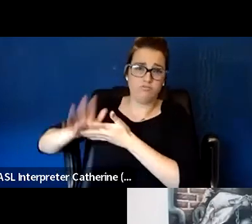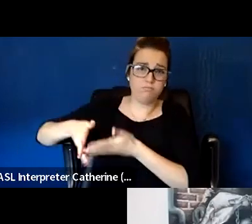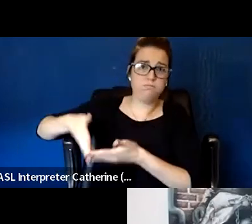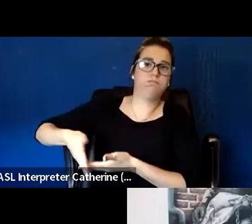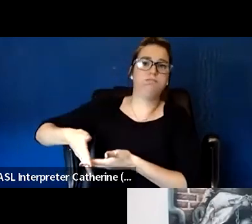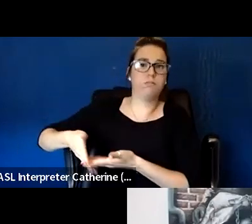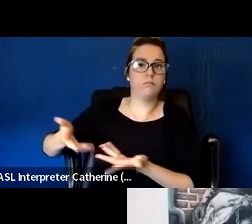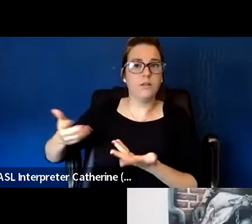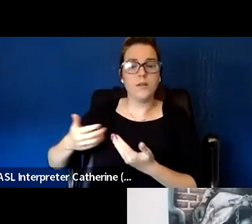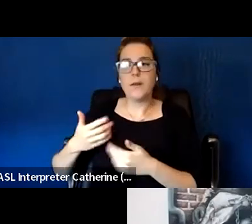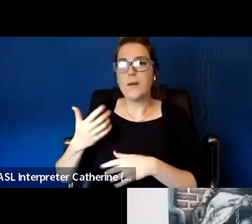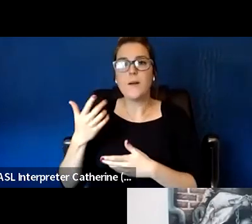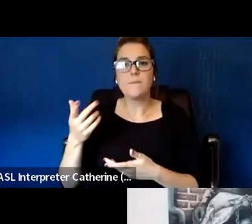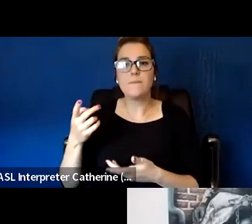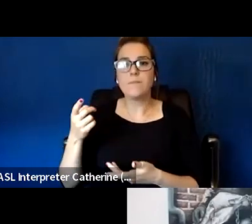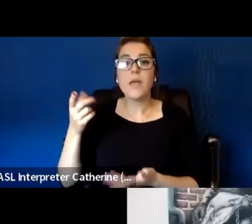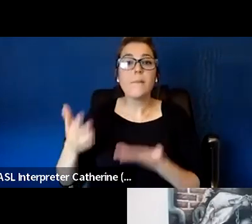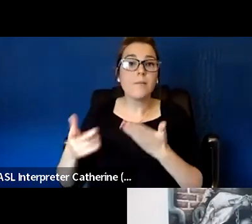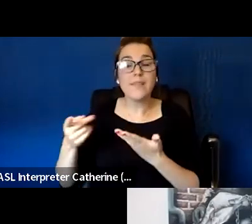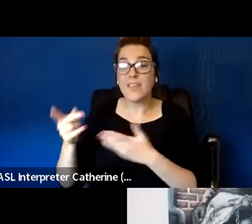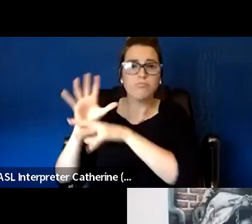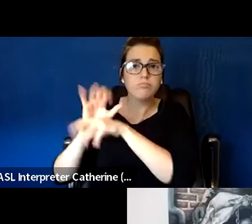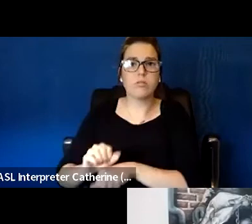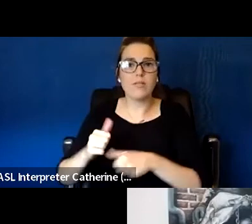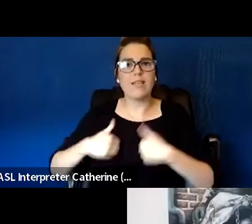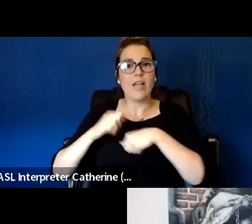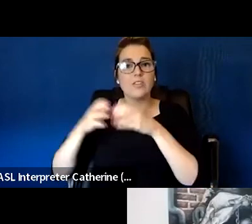whether it's eating off the garbage or poor hygiene